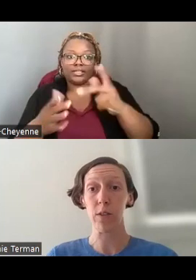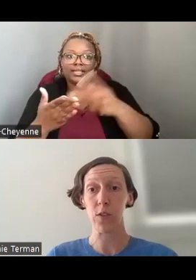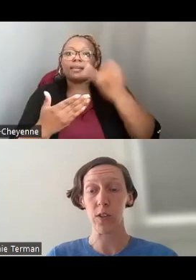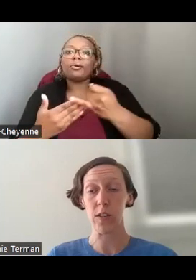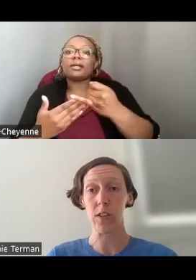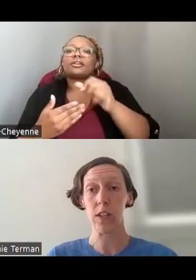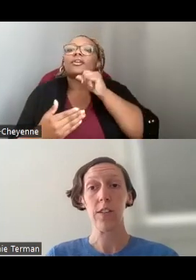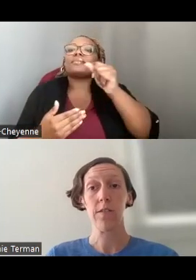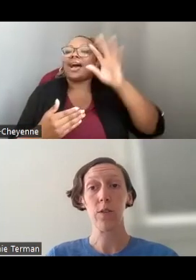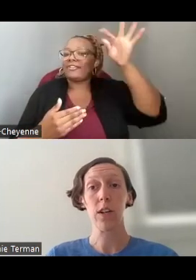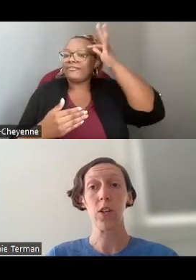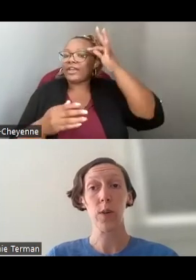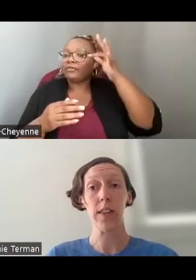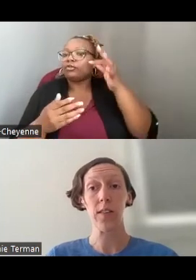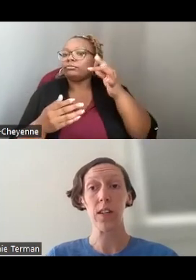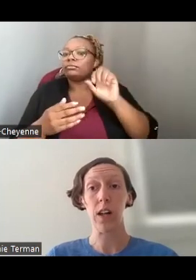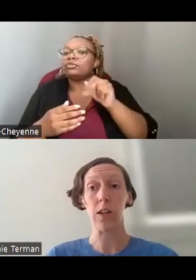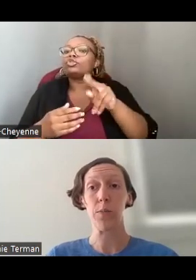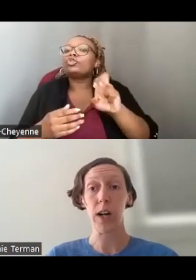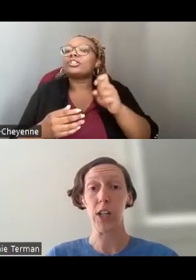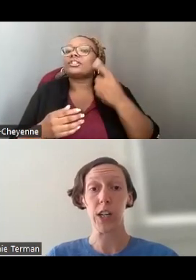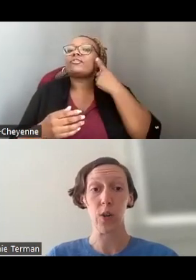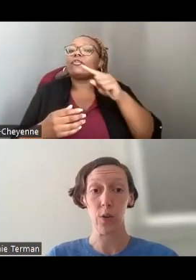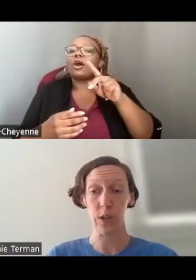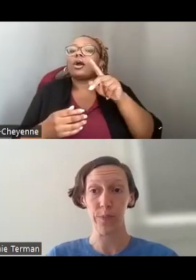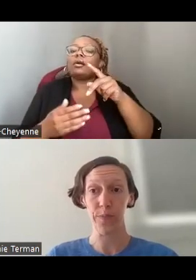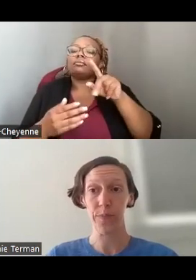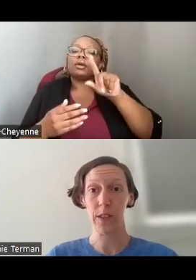SOURCES FOR A TWENTY THOUSAND DOLLAR PROJECT TOTAL.